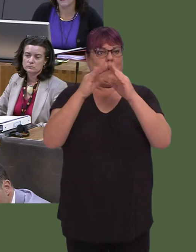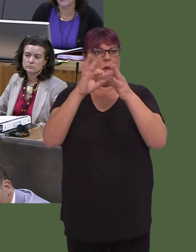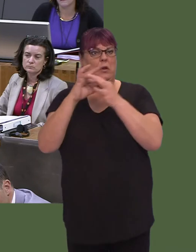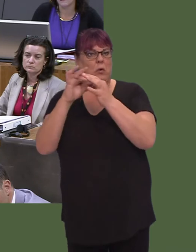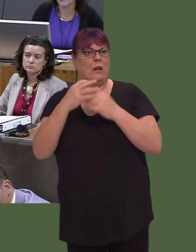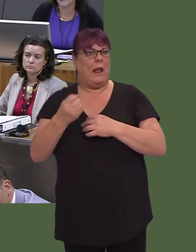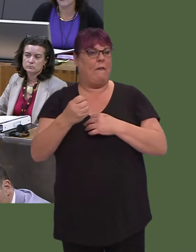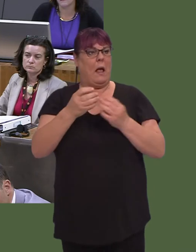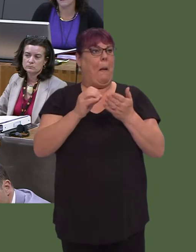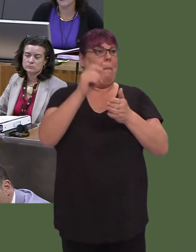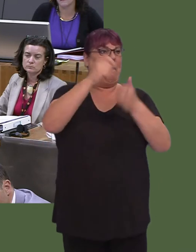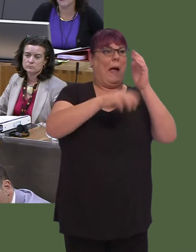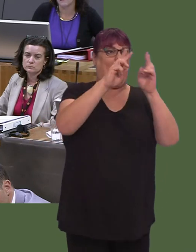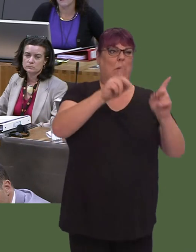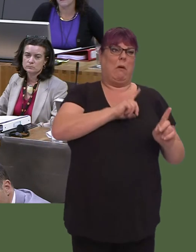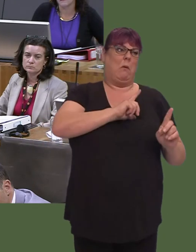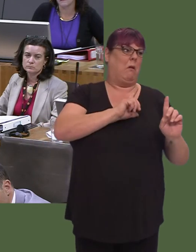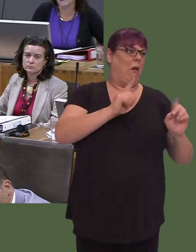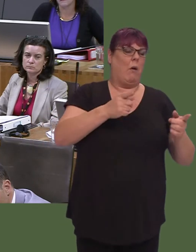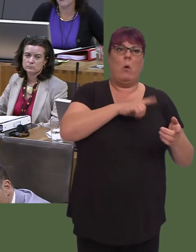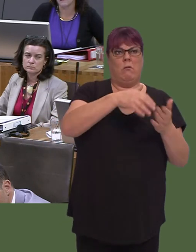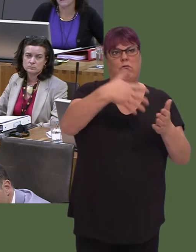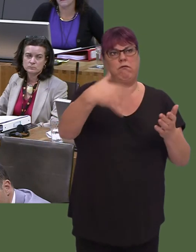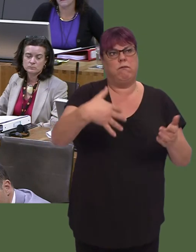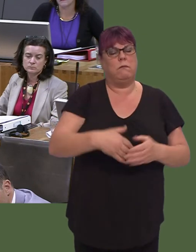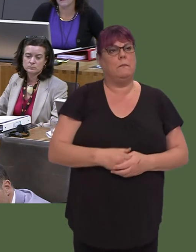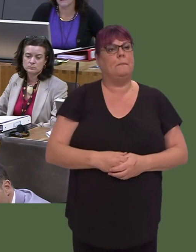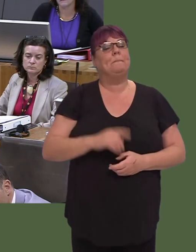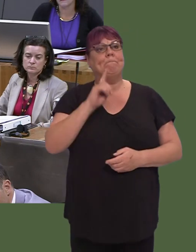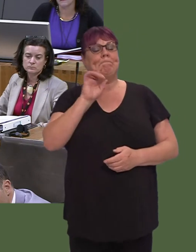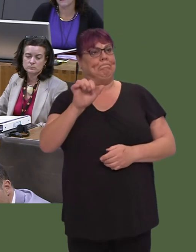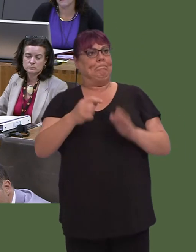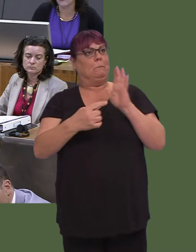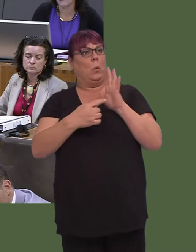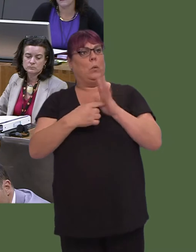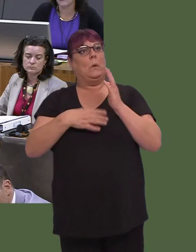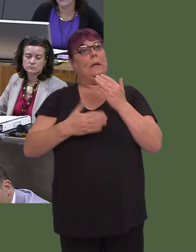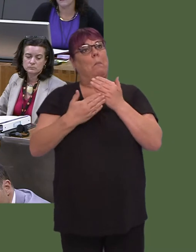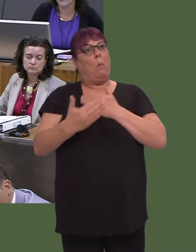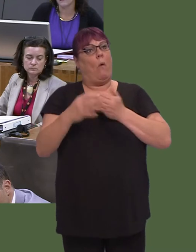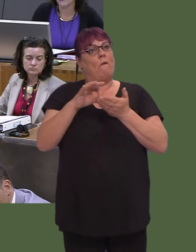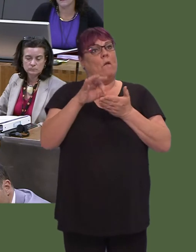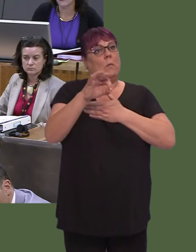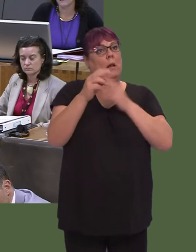So, yes, it is hugely important that there is more affordable housingósome will be rented, some not.